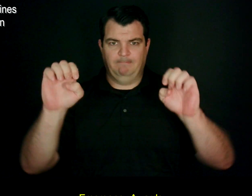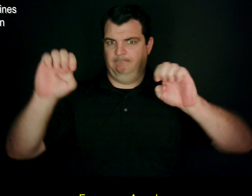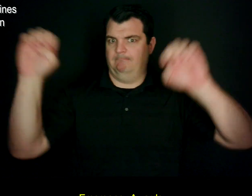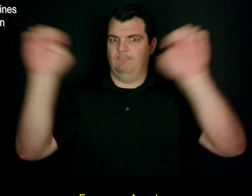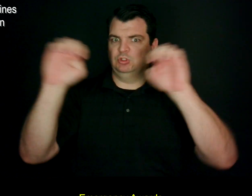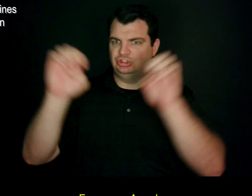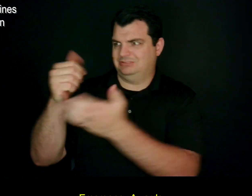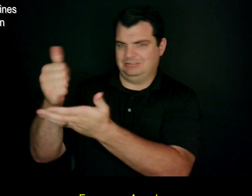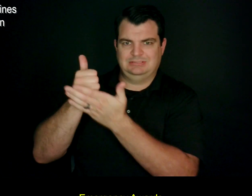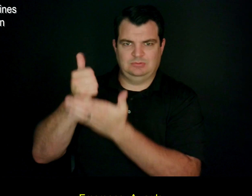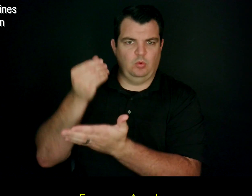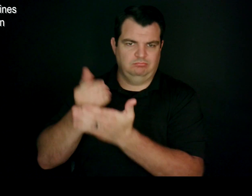Emergency Awards.